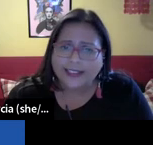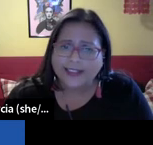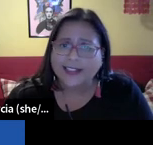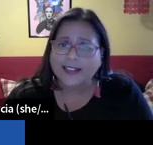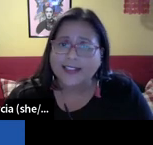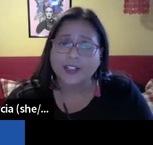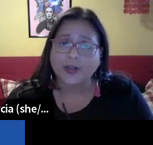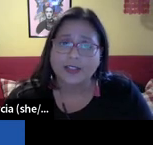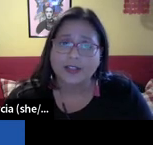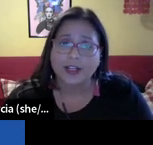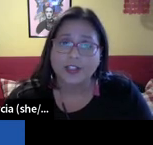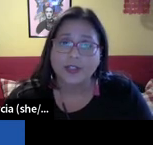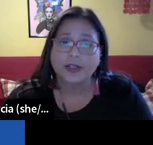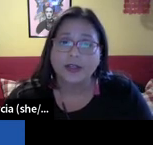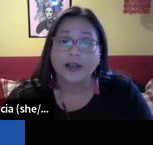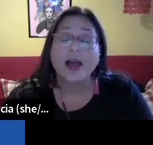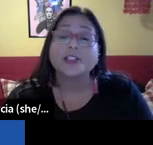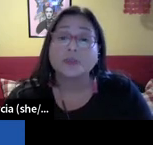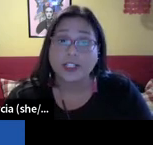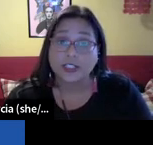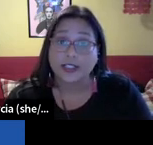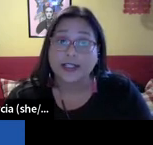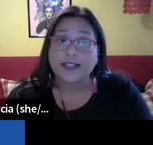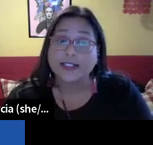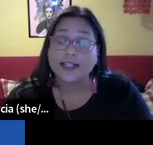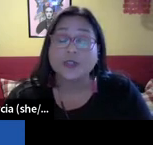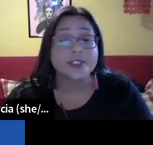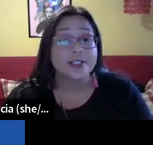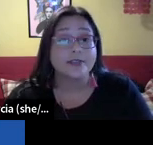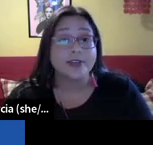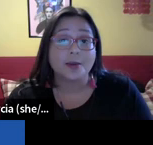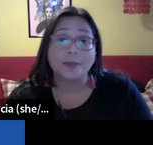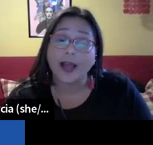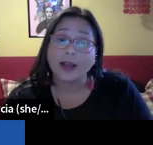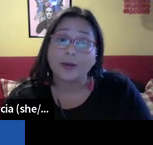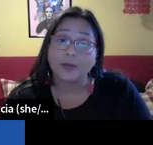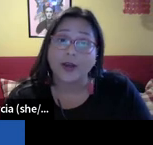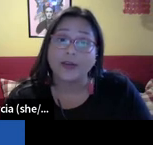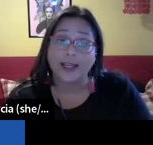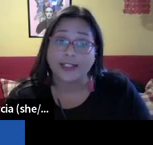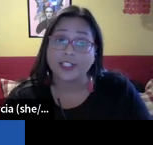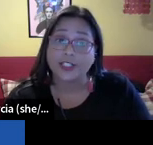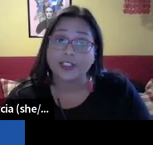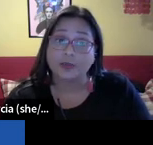state legislatures over federal elections. Given the voter suppression that we are already seeing in states